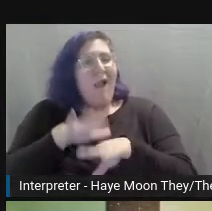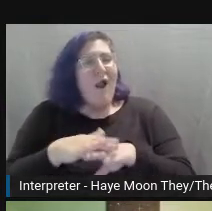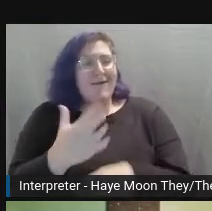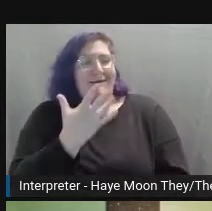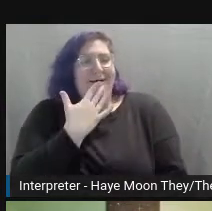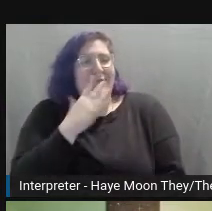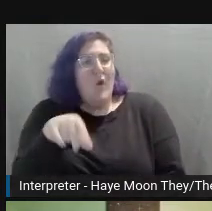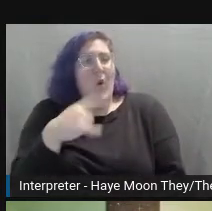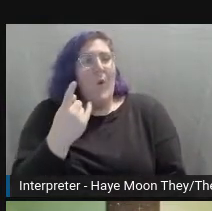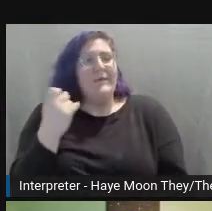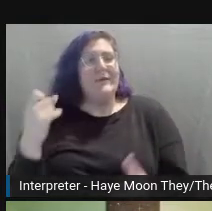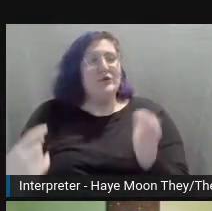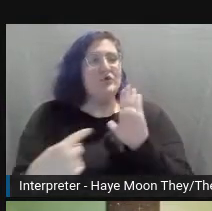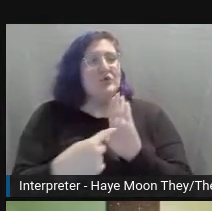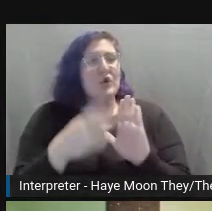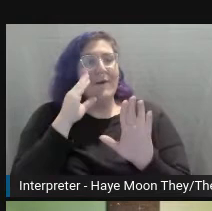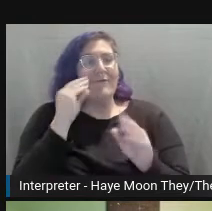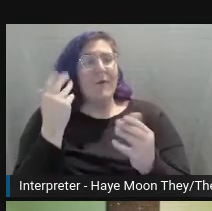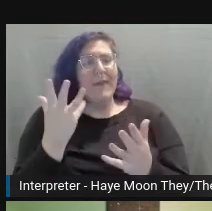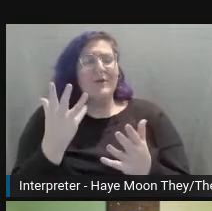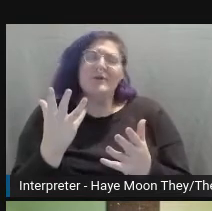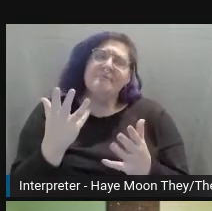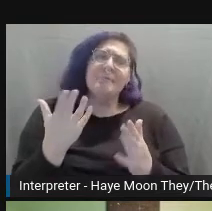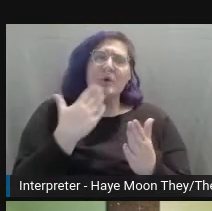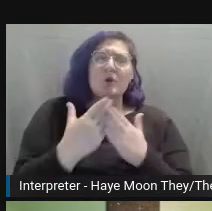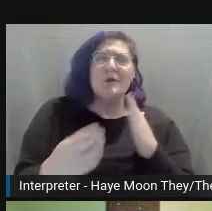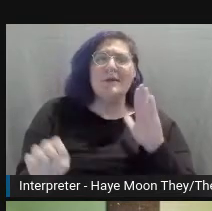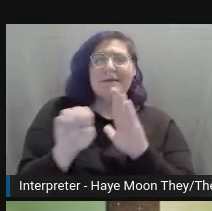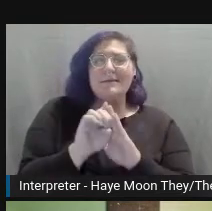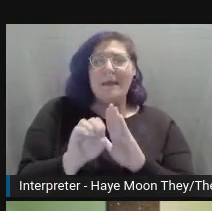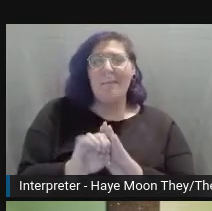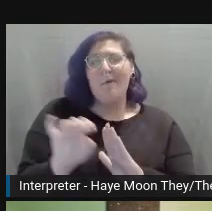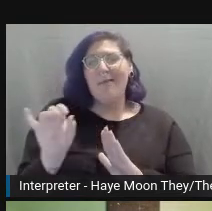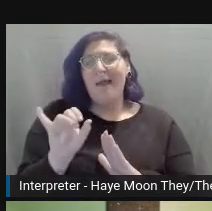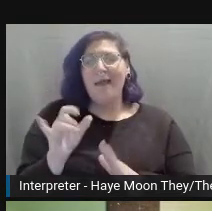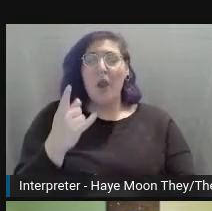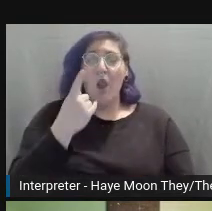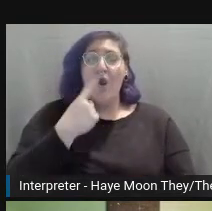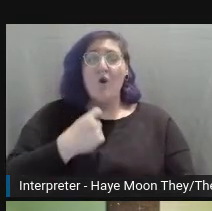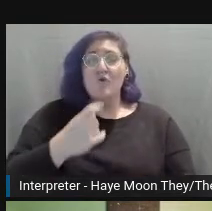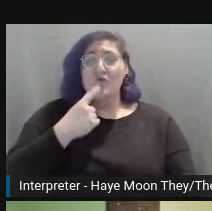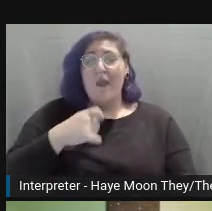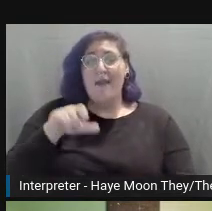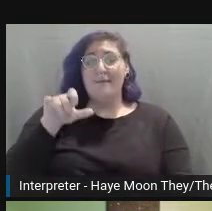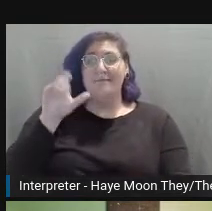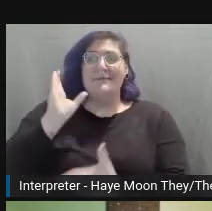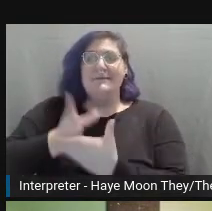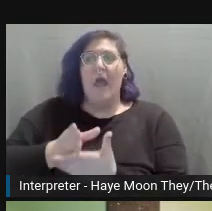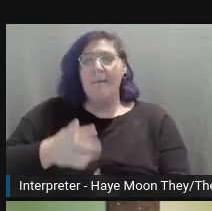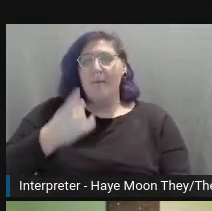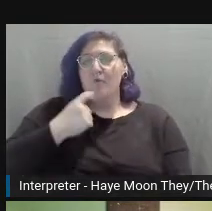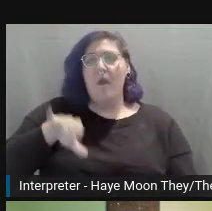Classic example of that would be if you have a Red Stop and a Green Go button, someone that's colorblind like myself,